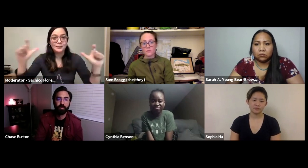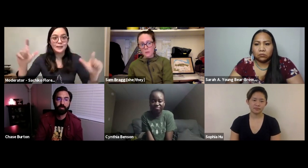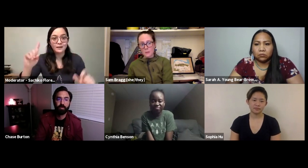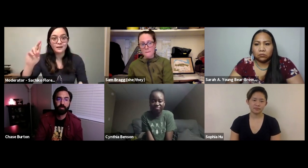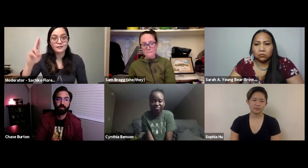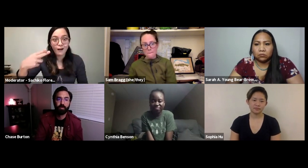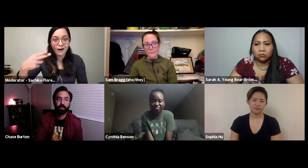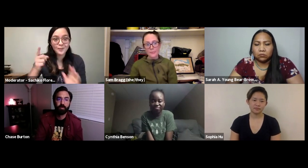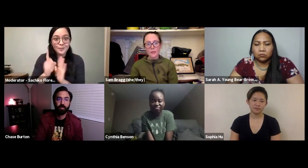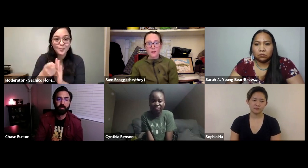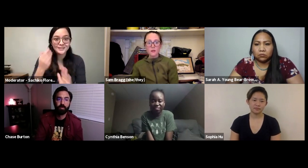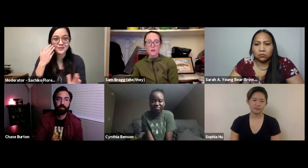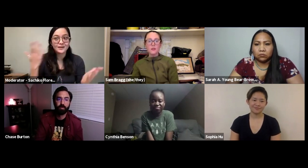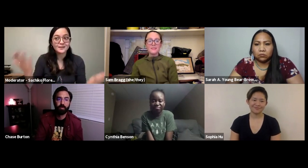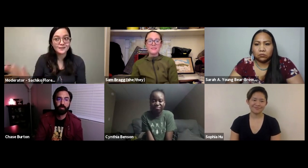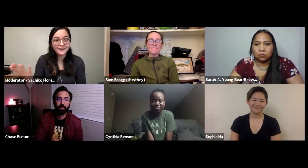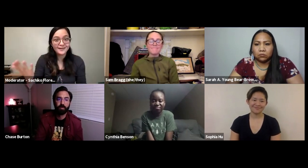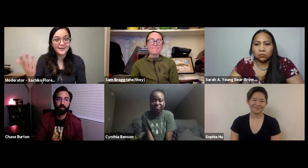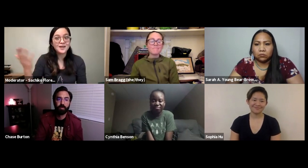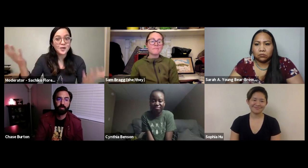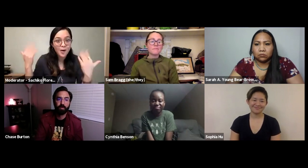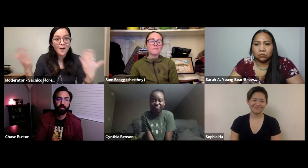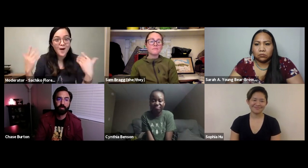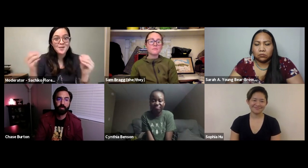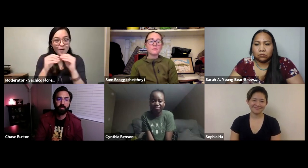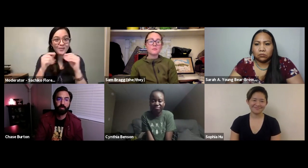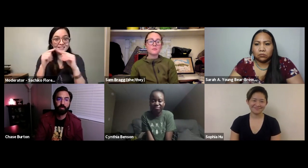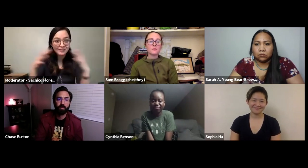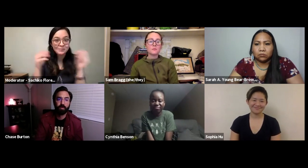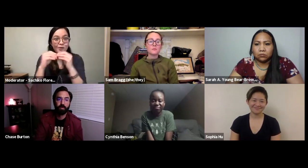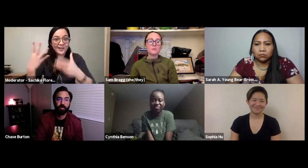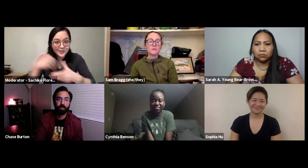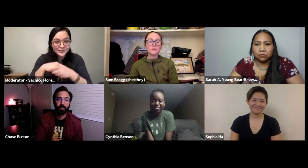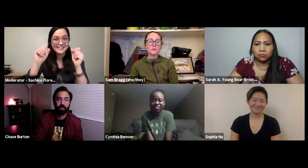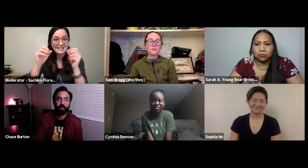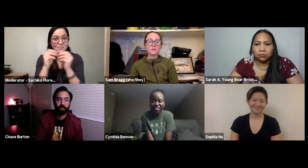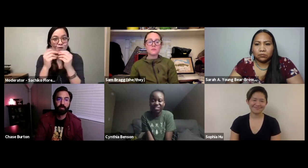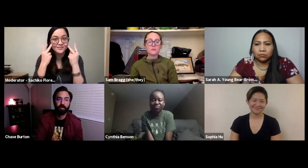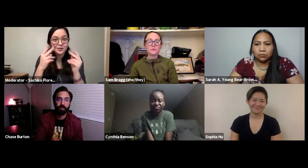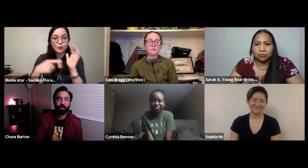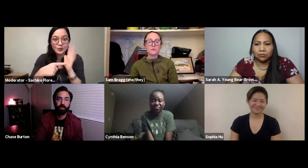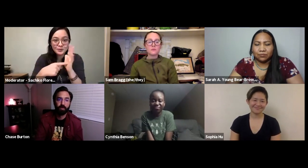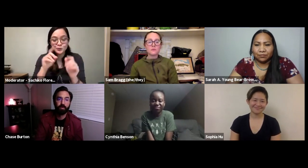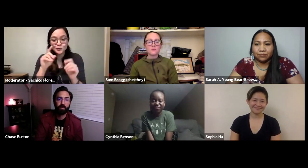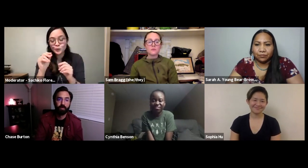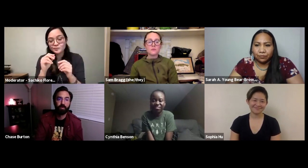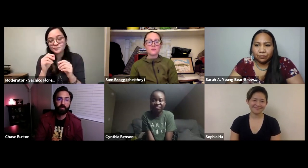feel the same but it's a big duh moment. It's kind of like yeah of course we need more diversity.